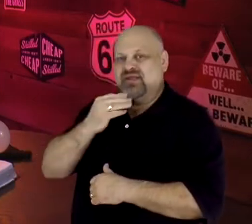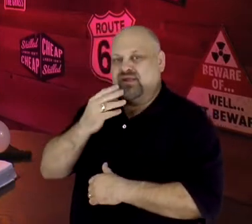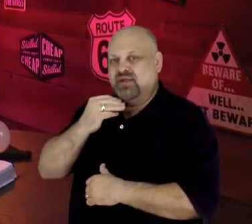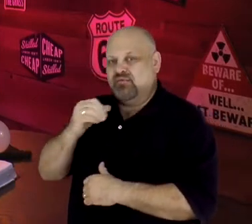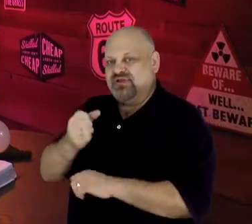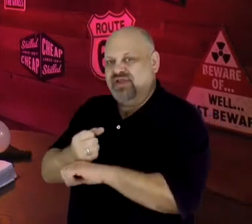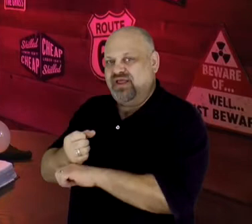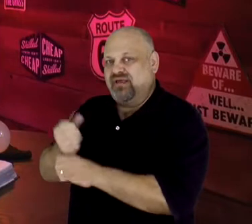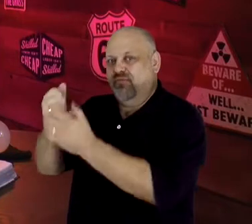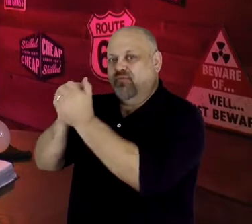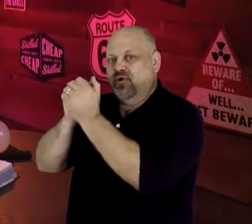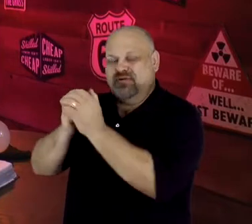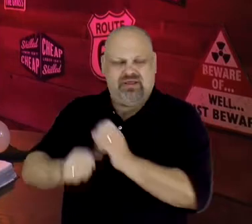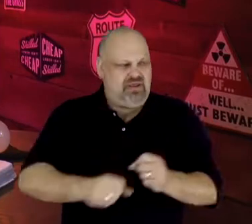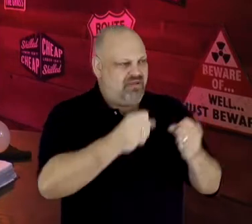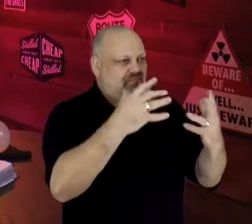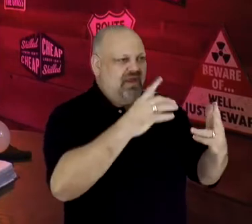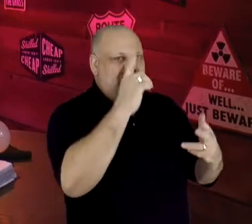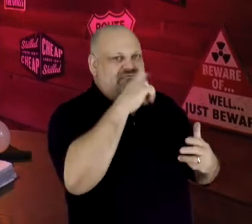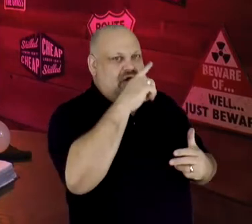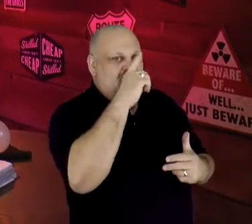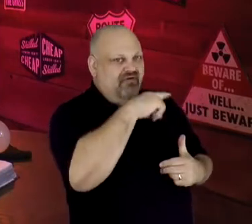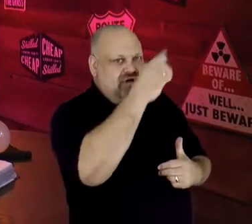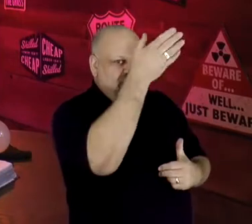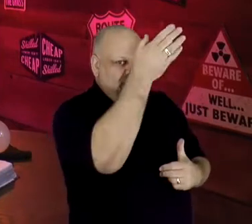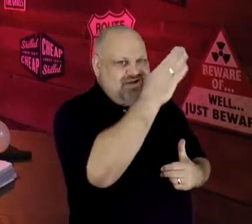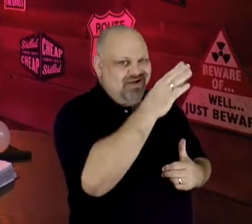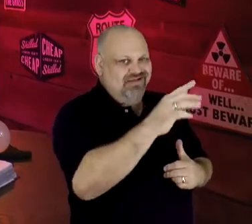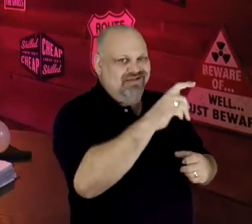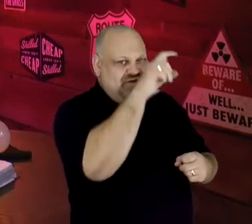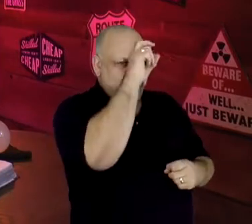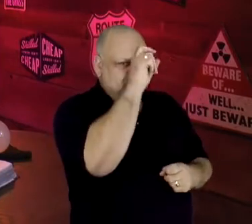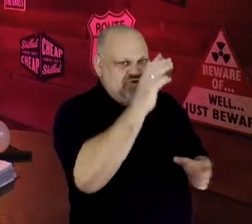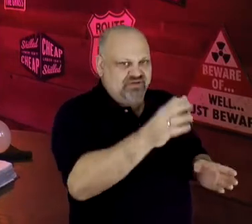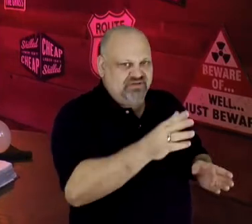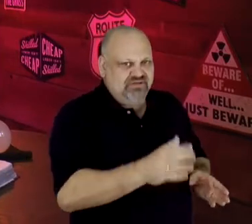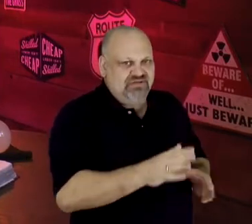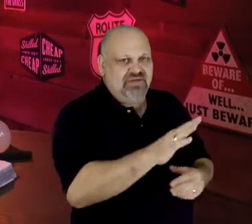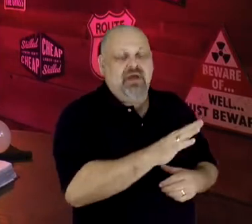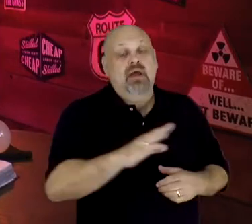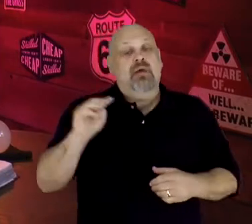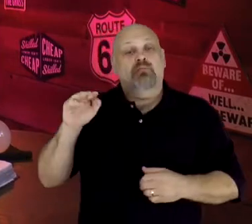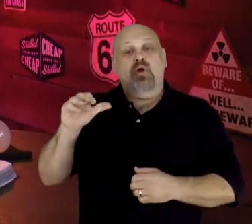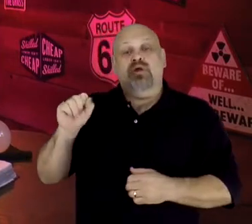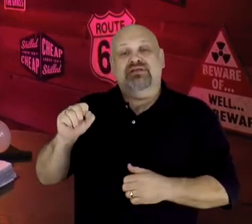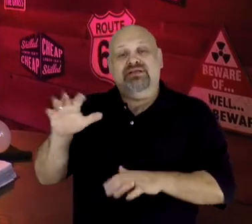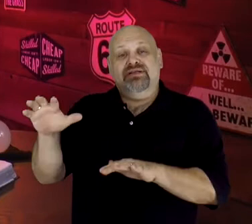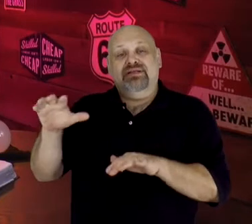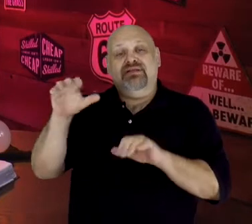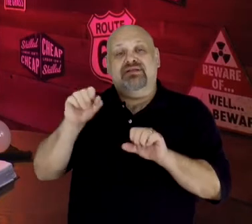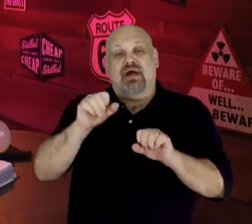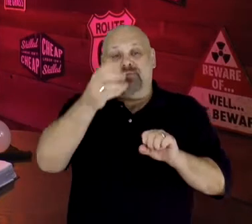and the many false gods of the Egyptians. Moses' adopted grandfather pretended to be